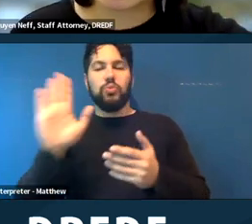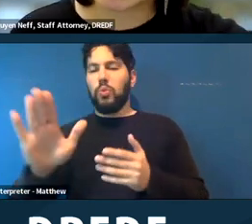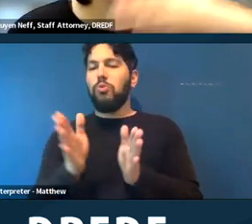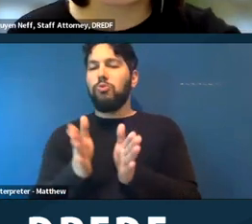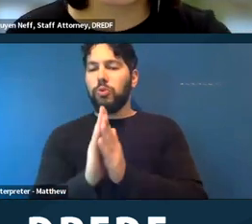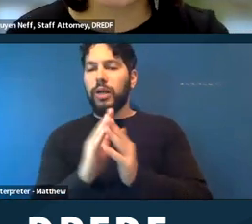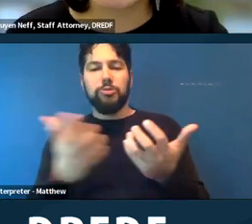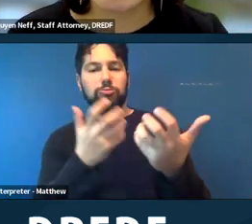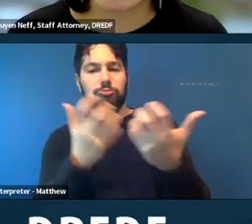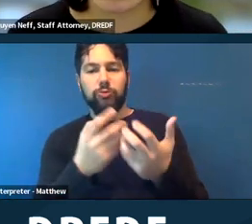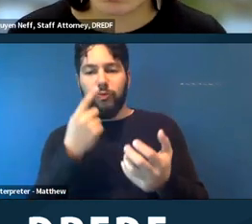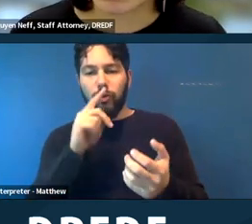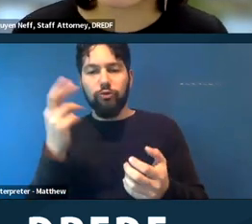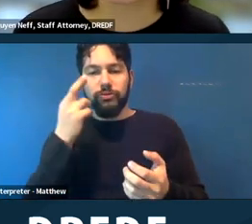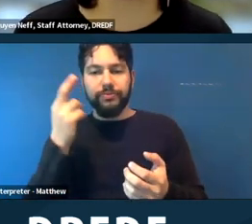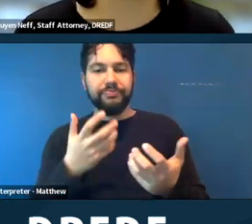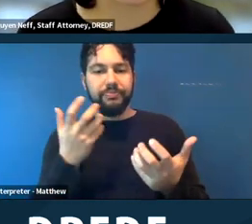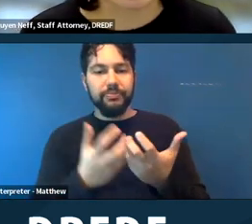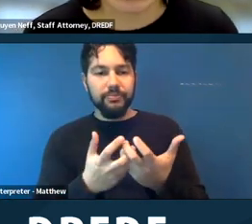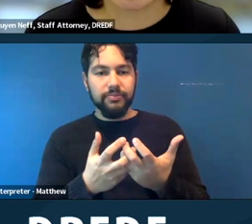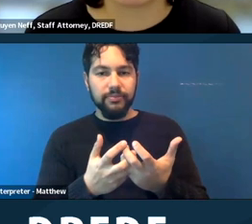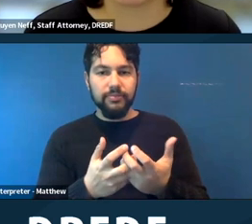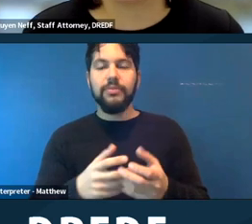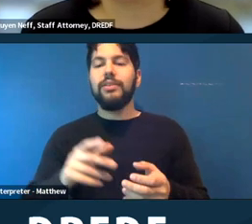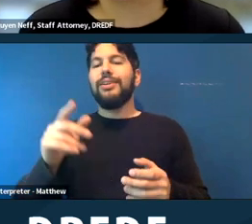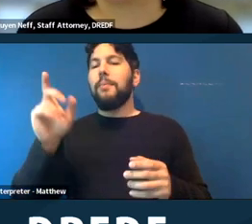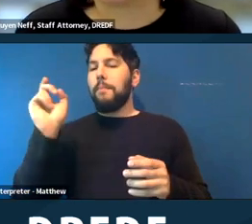you kind of want to go through the details I was mentioning earlier, like your name,